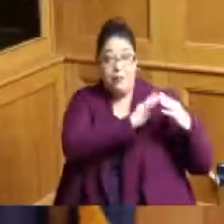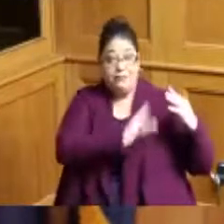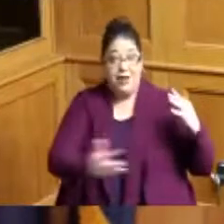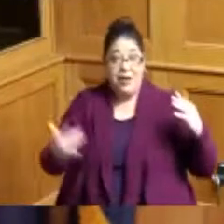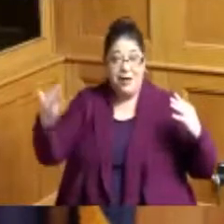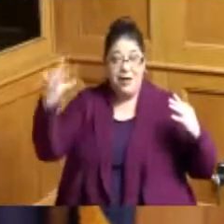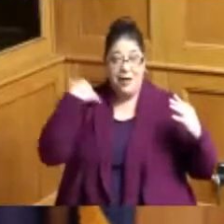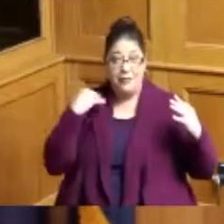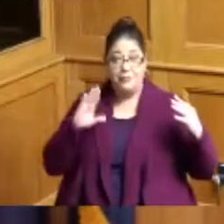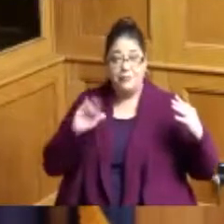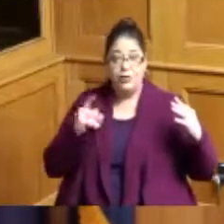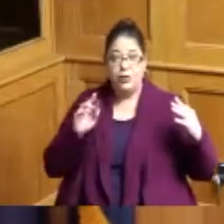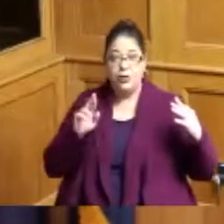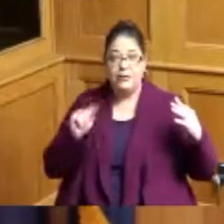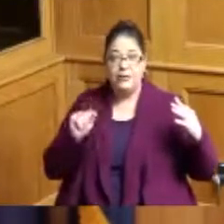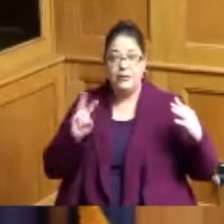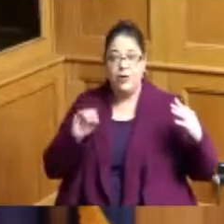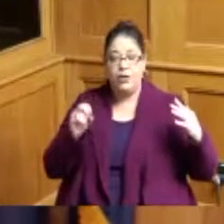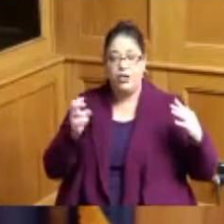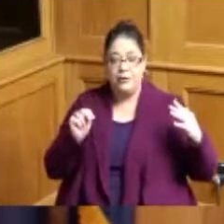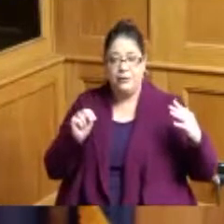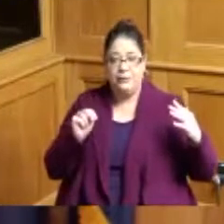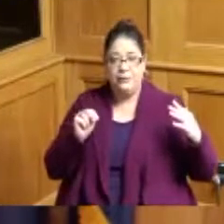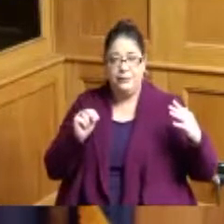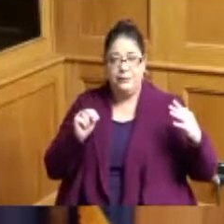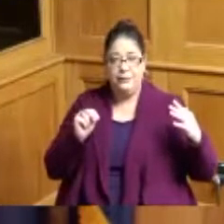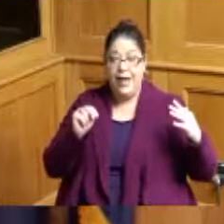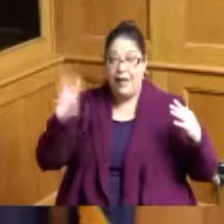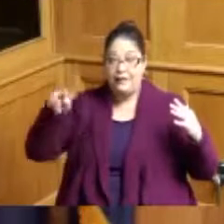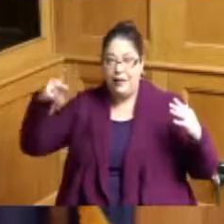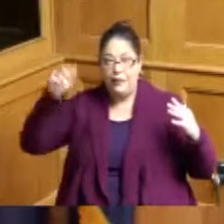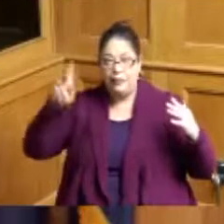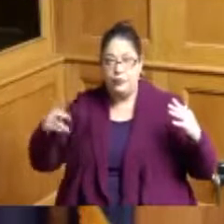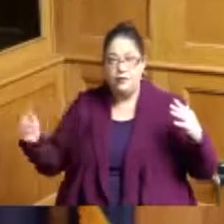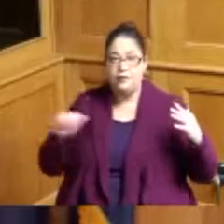is being made when I was at gremlin black history was every day because the dormitories are named